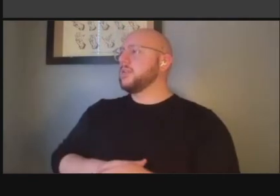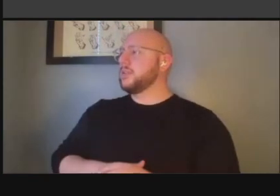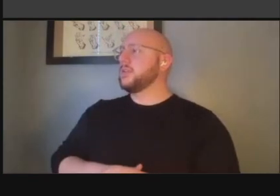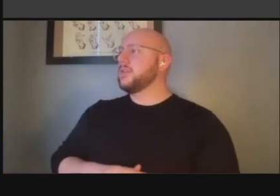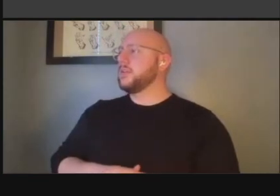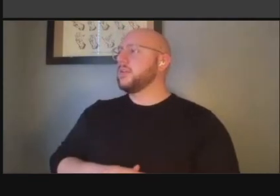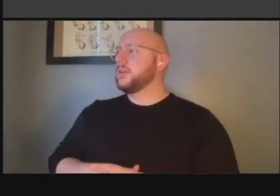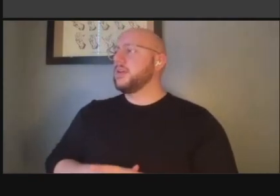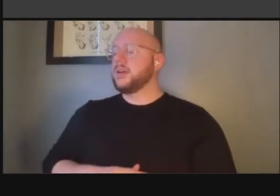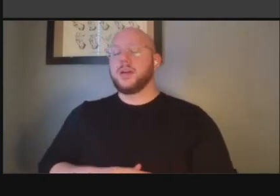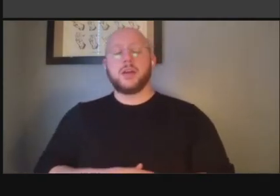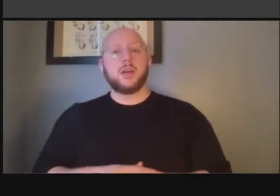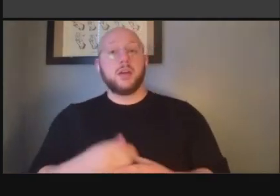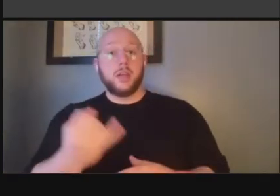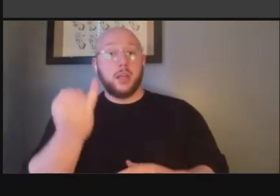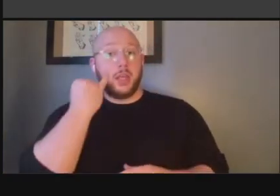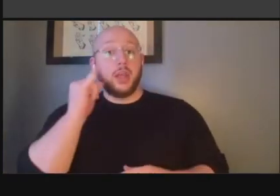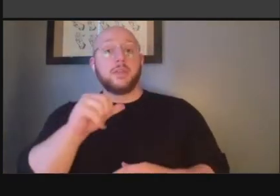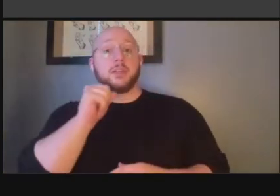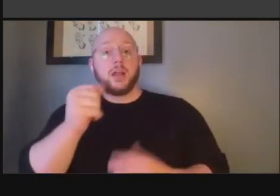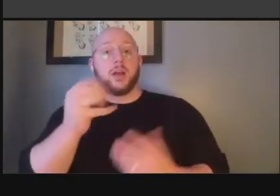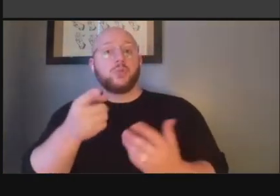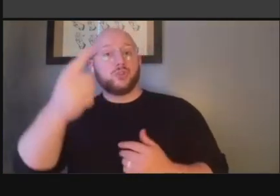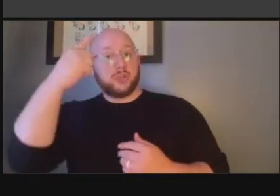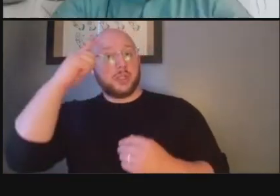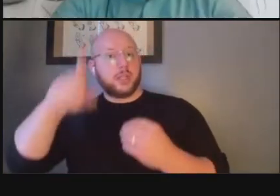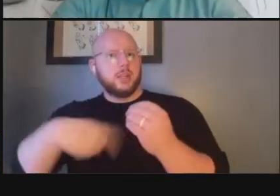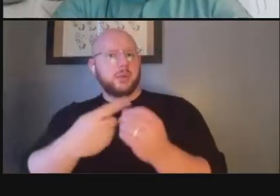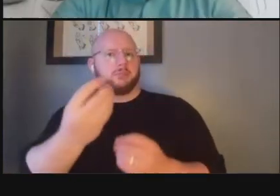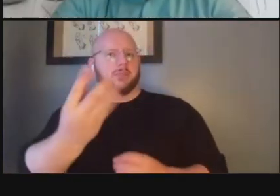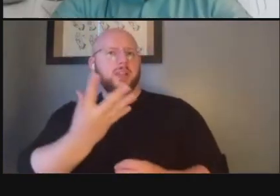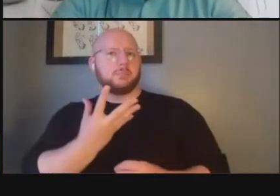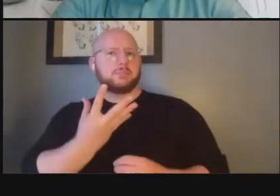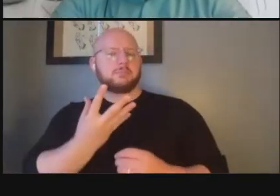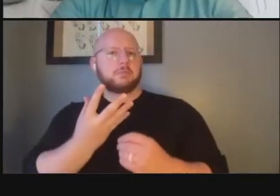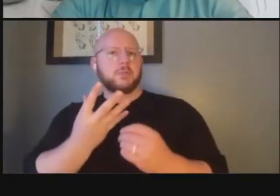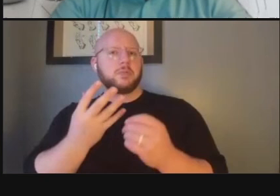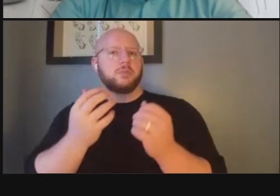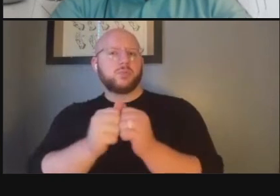yeah if that's not what you're thinking about uh let you know follow up with us in the chat but um